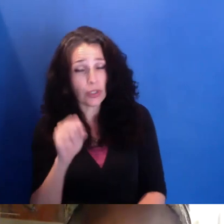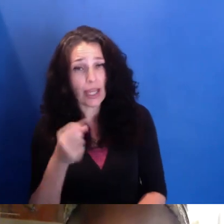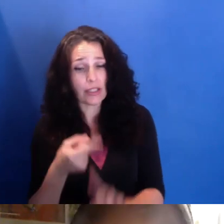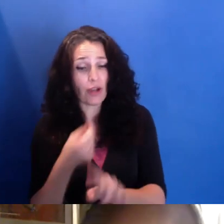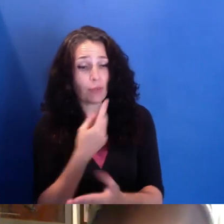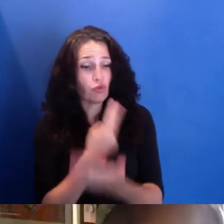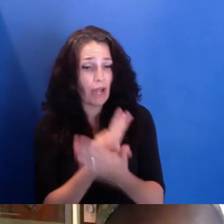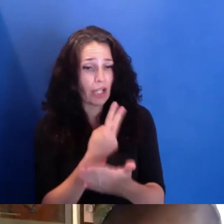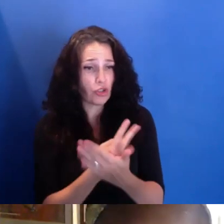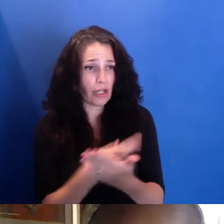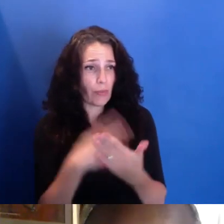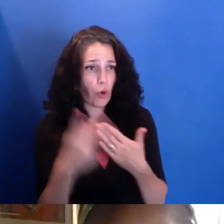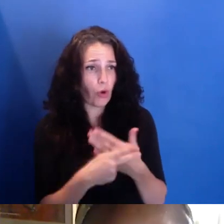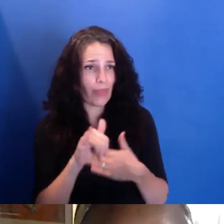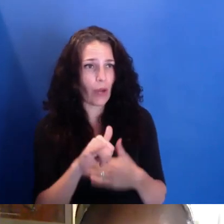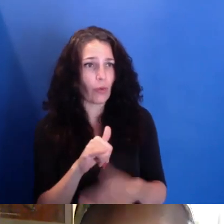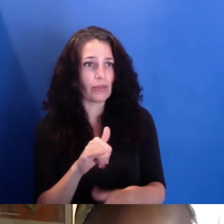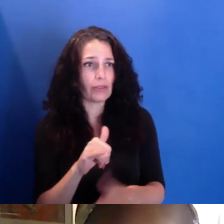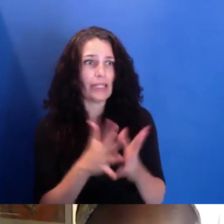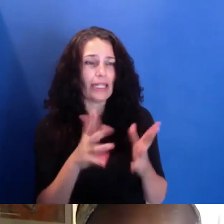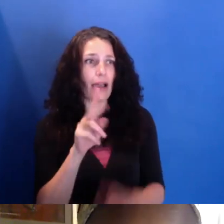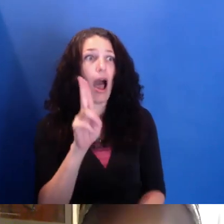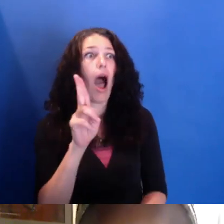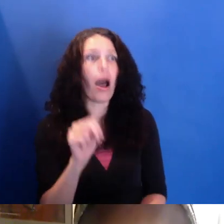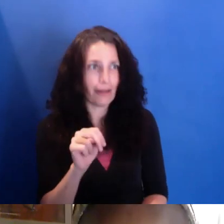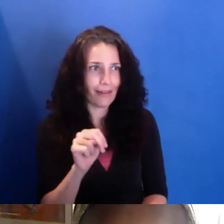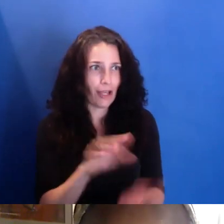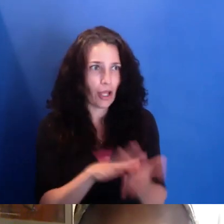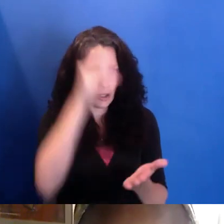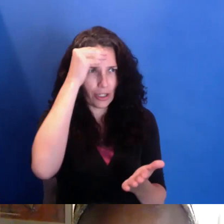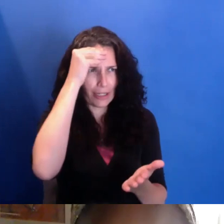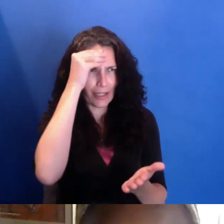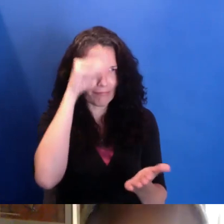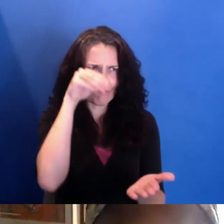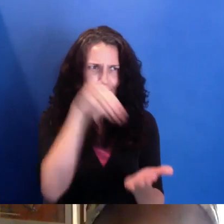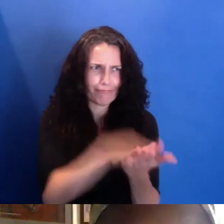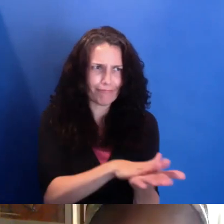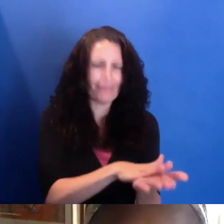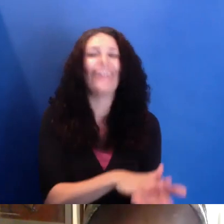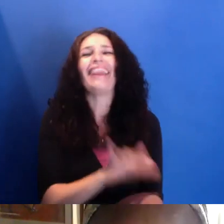But Louis's class was one of the-- just one of the resources that I could actually revisit